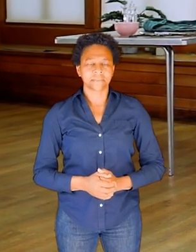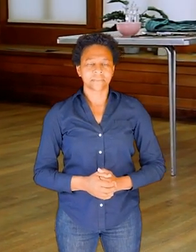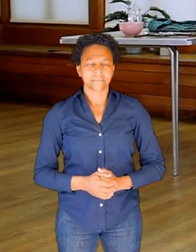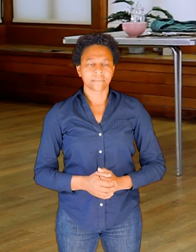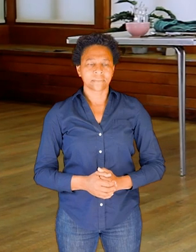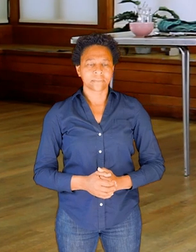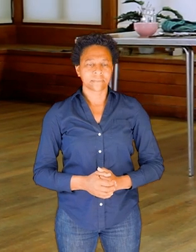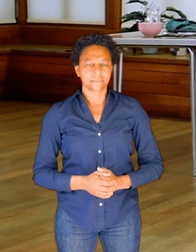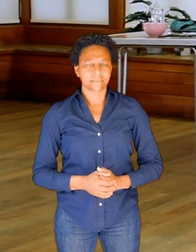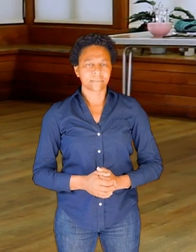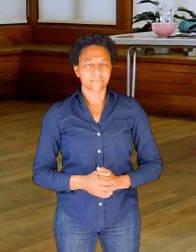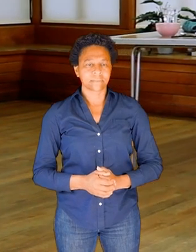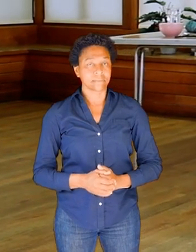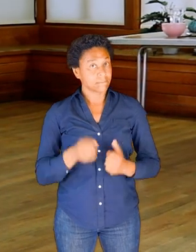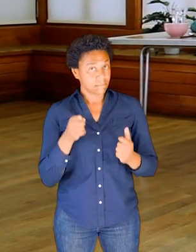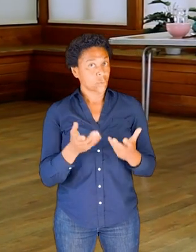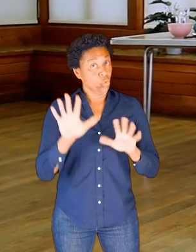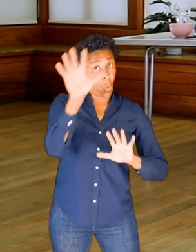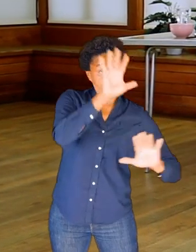As you move these long bones in space …